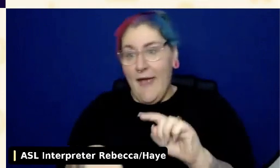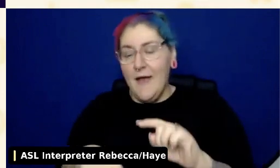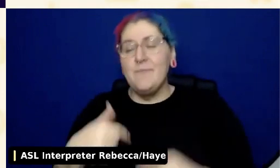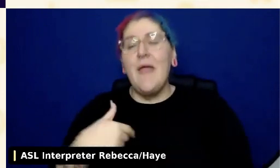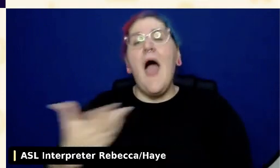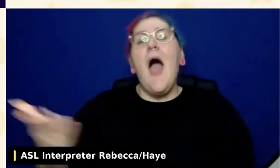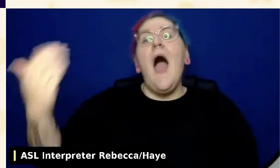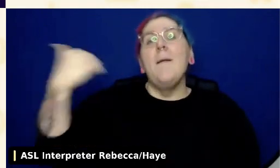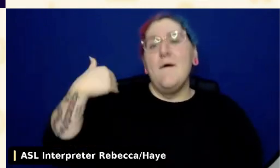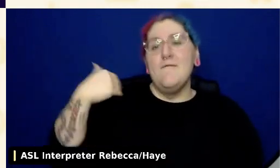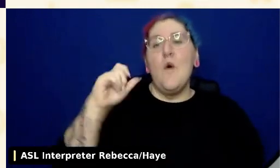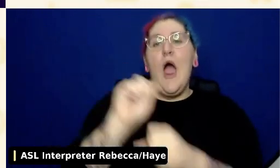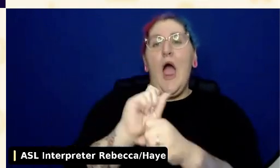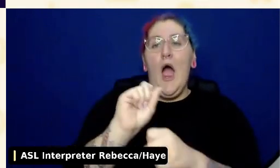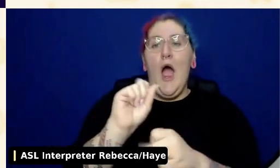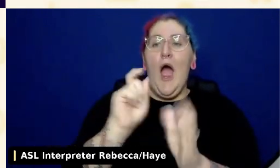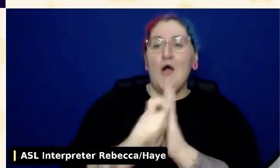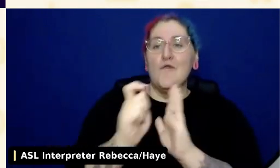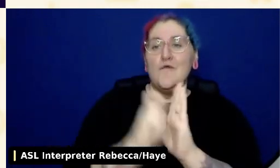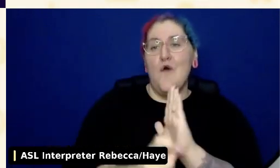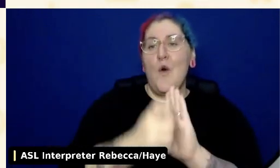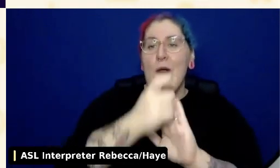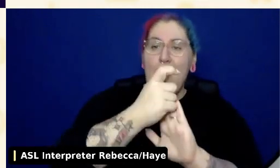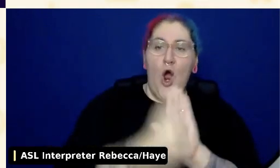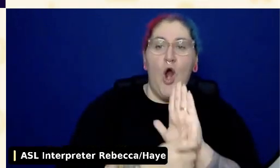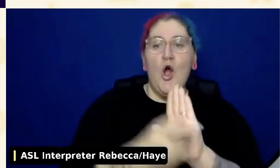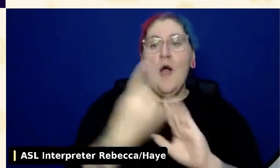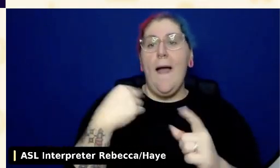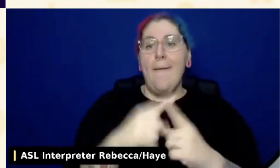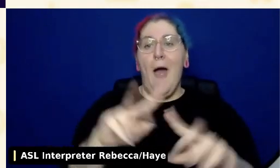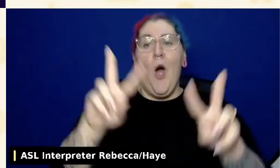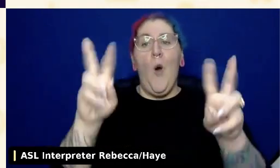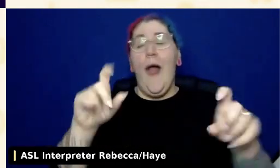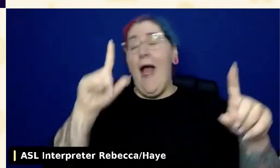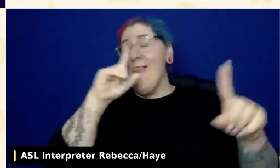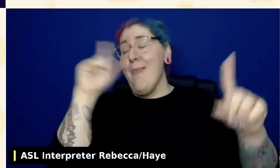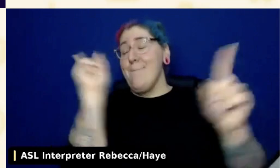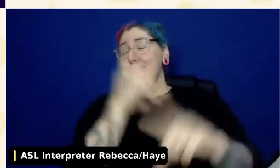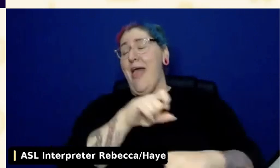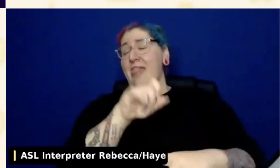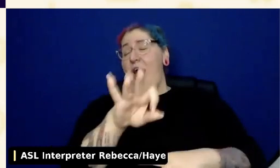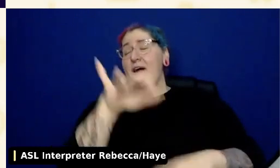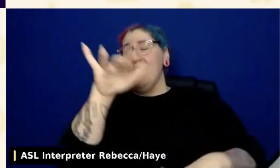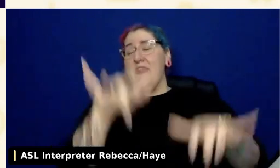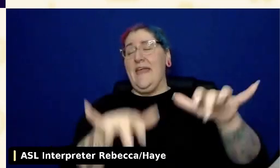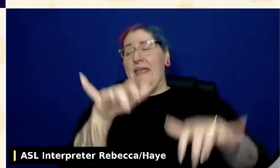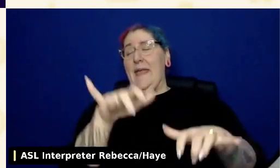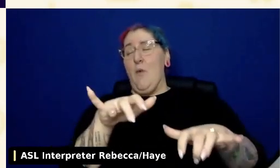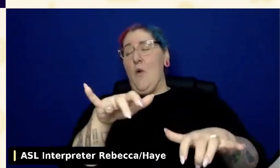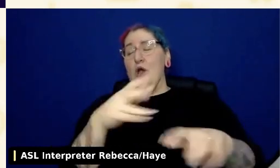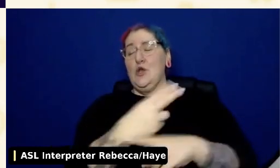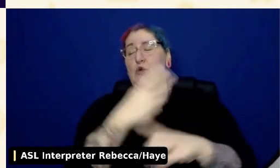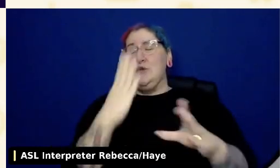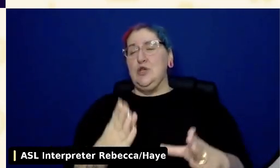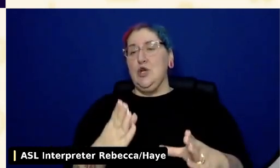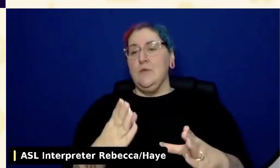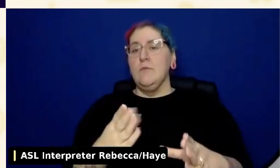We work very hard in accessibility to make everything keyboard accessible so that you can use every single part of a website